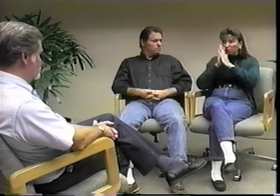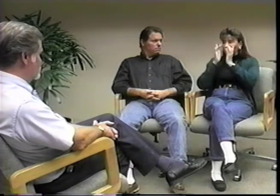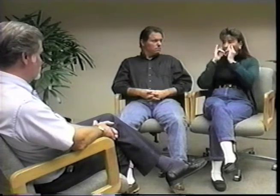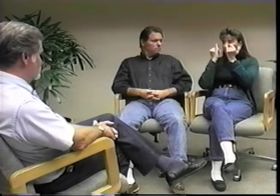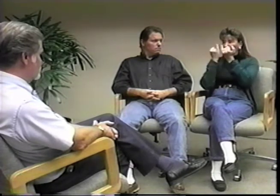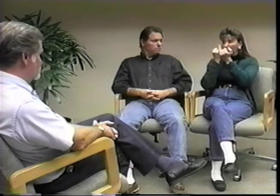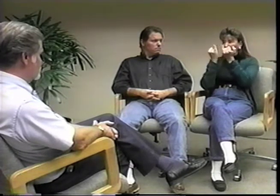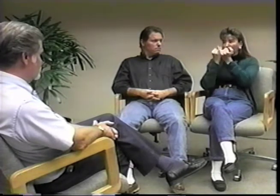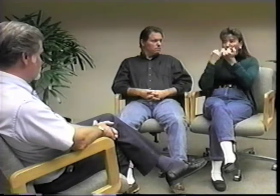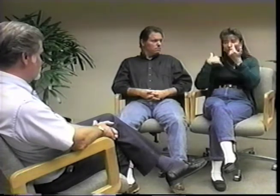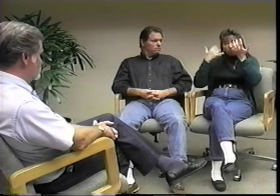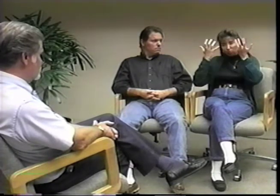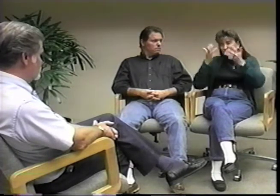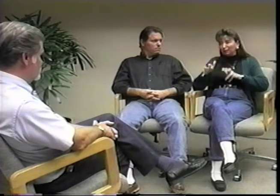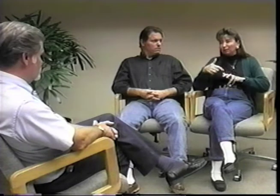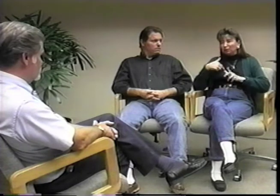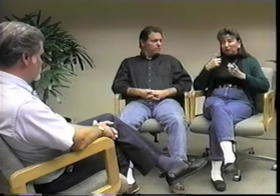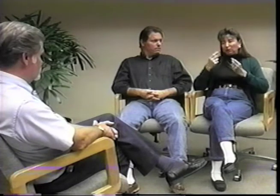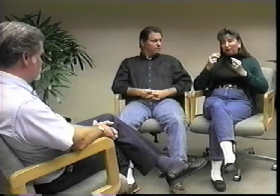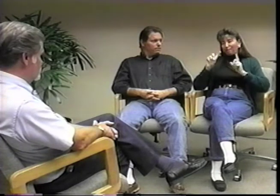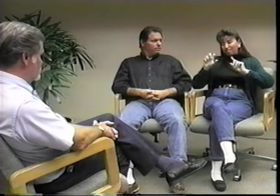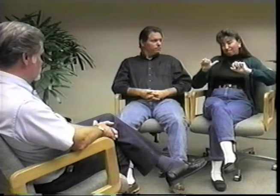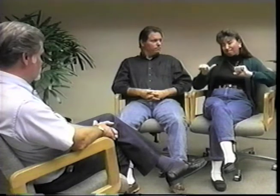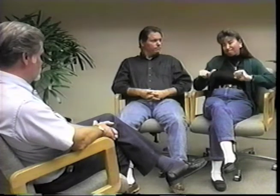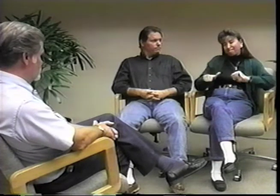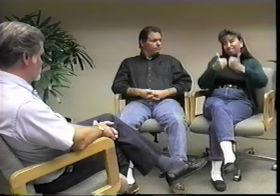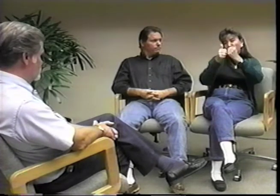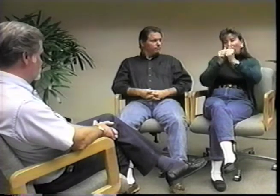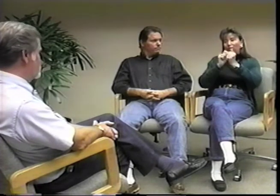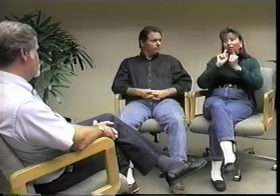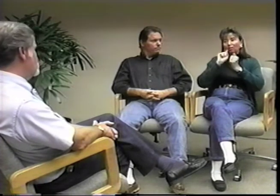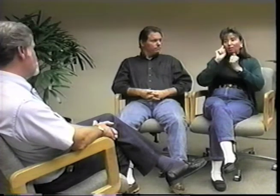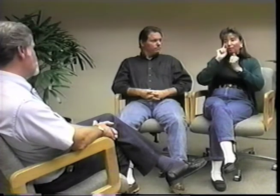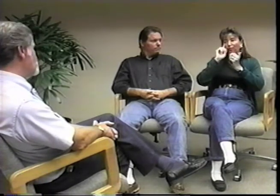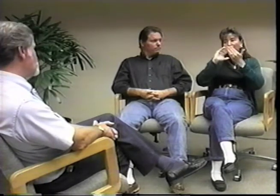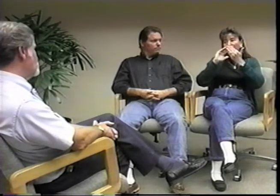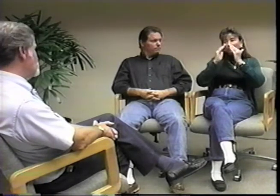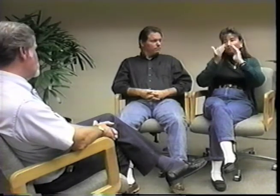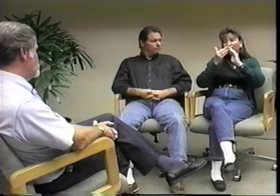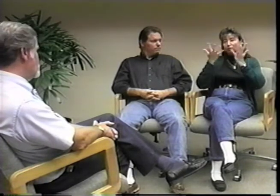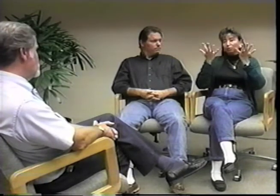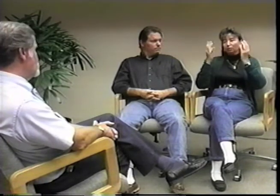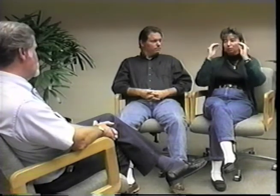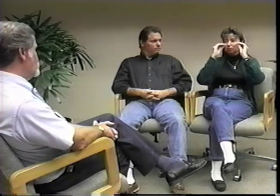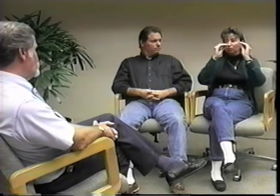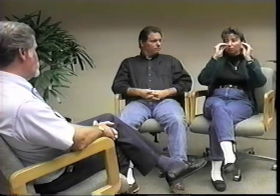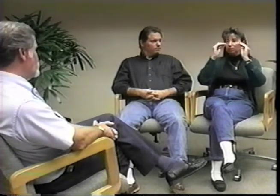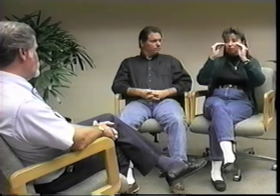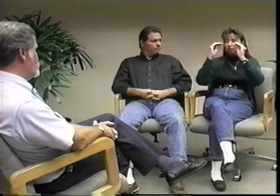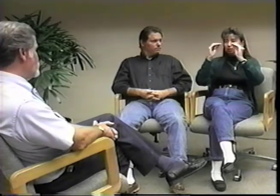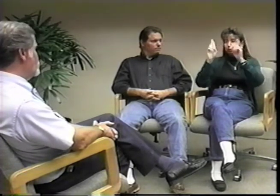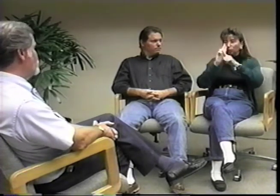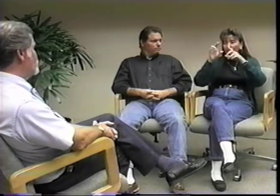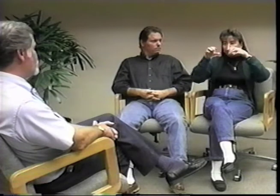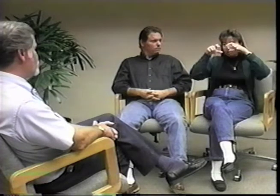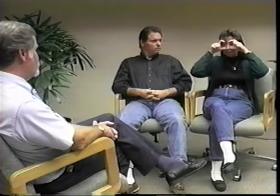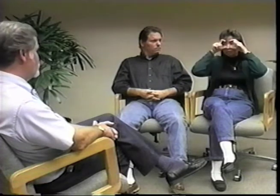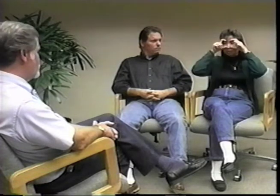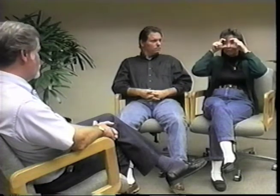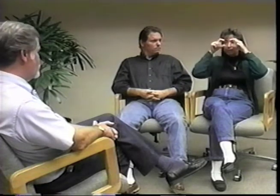I didn't want to stay in the Deaf Community and feel isolated. Now my challenge is to go back to them and educate them.